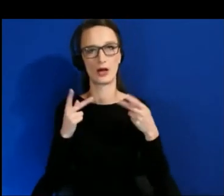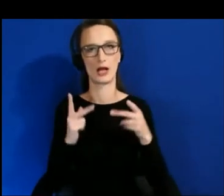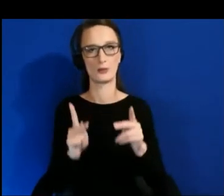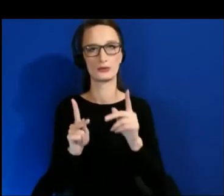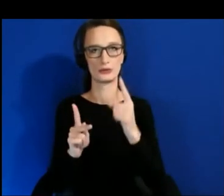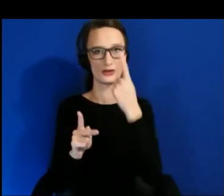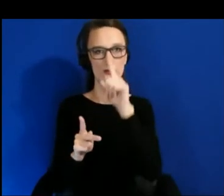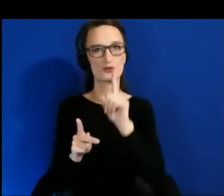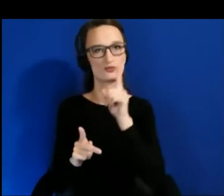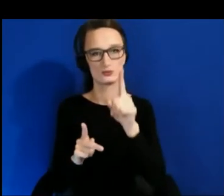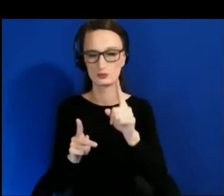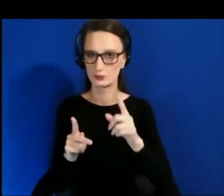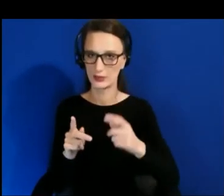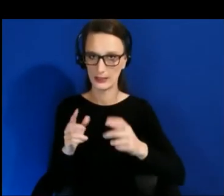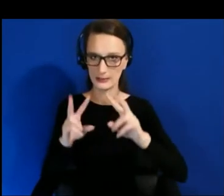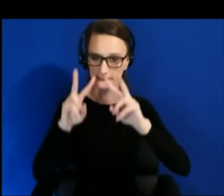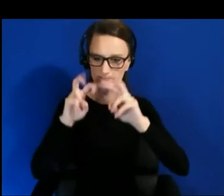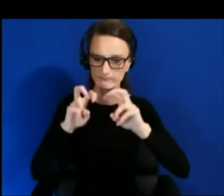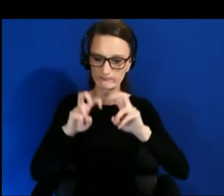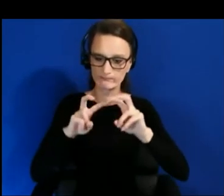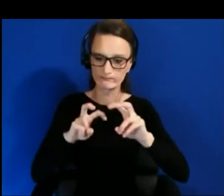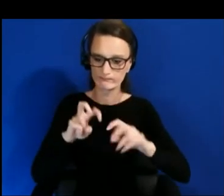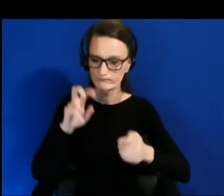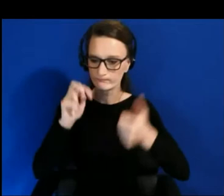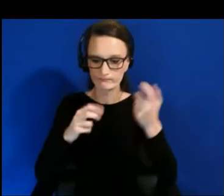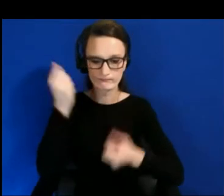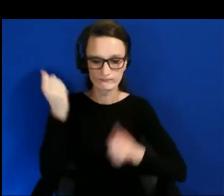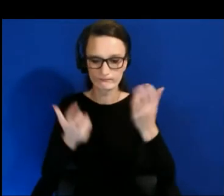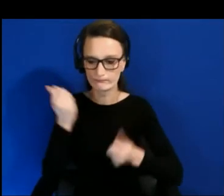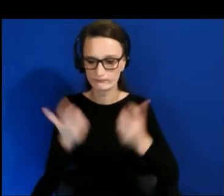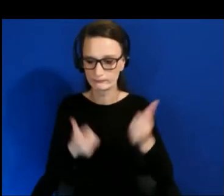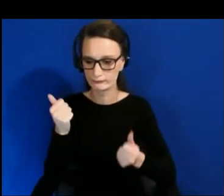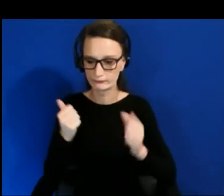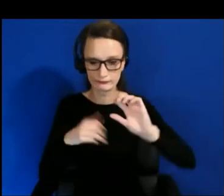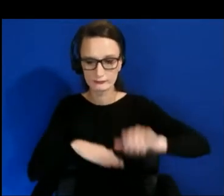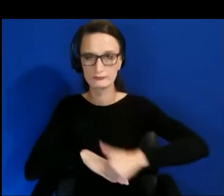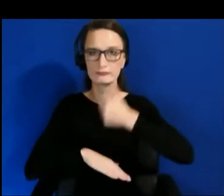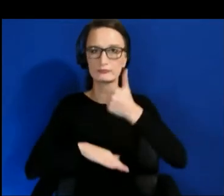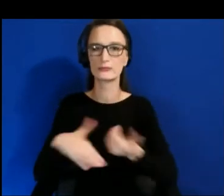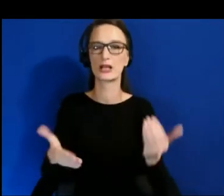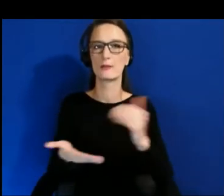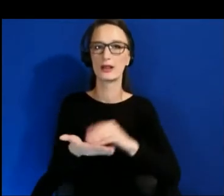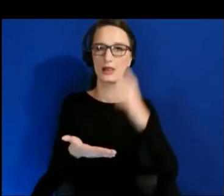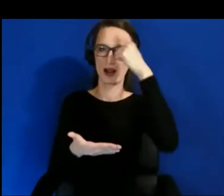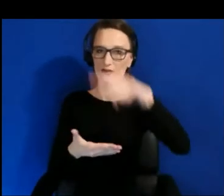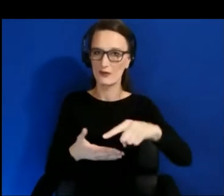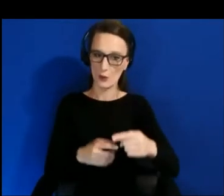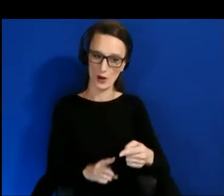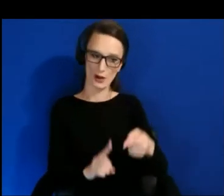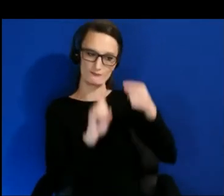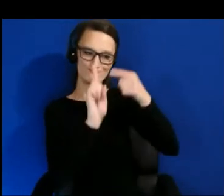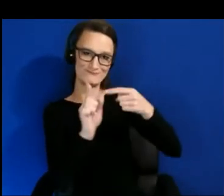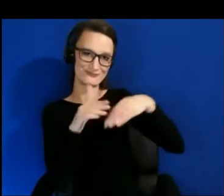restructure the standards for accessibility in this new medium that we couldn't for TV and for other media that's